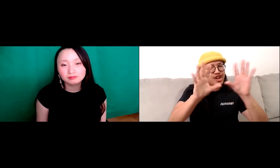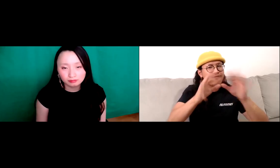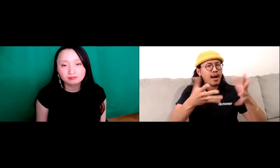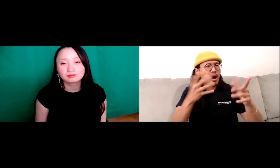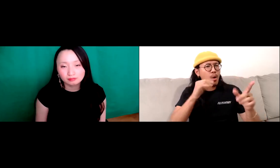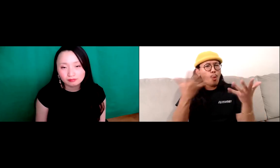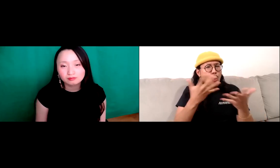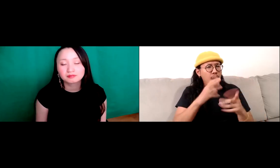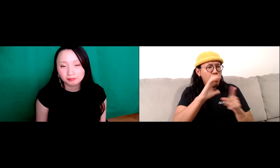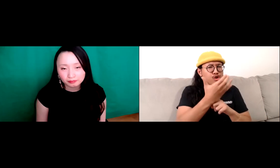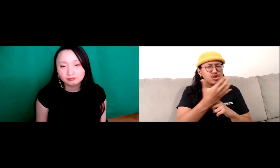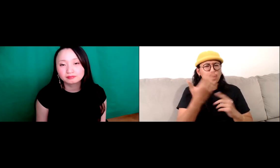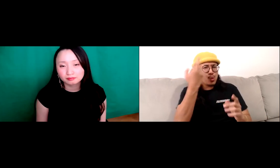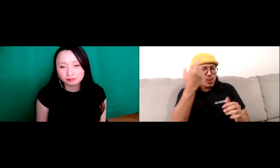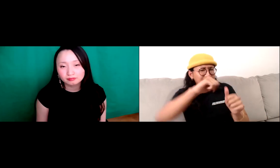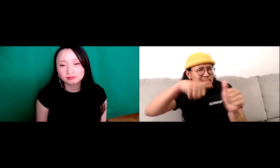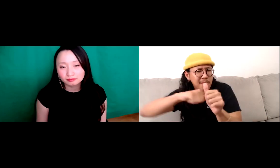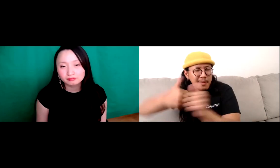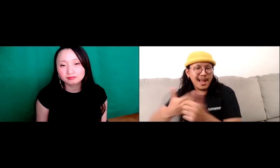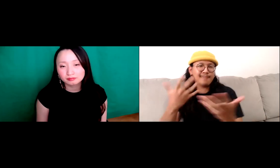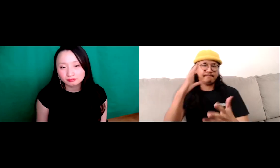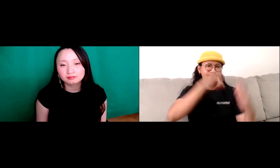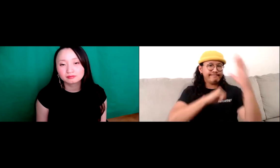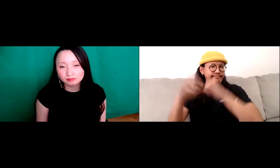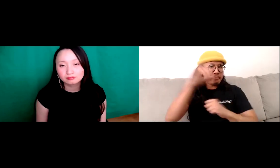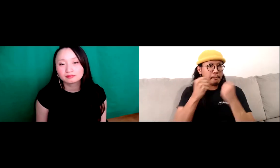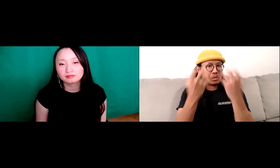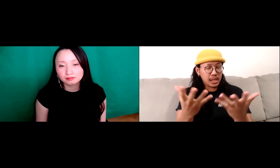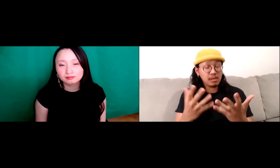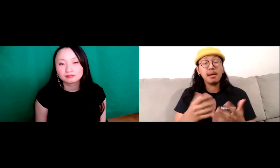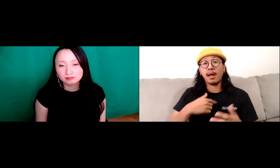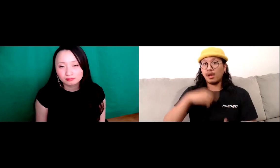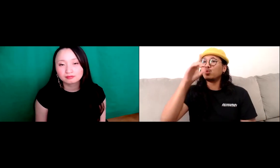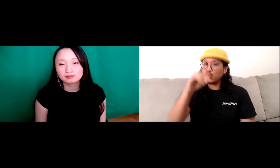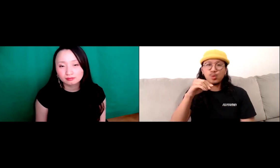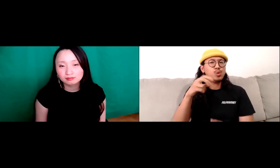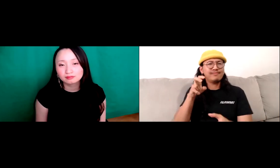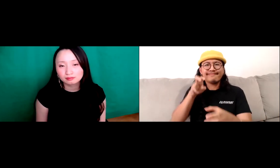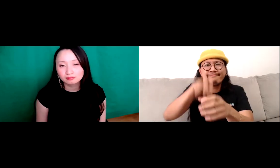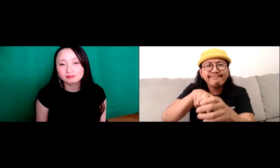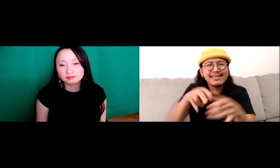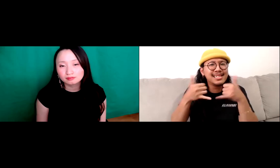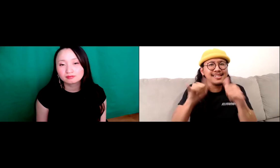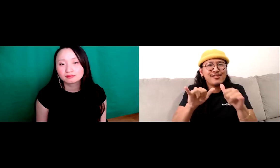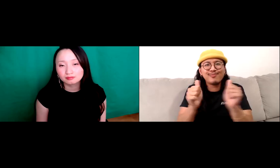up, language, culture, the reasons people did things. A lot of it went over my head